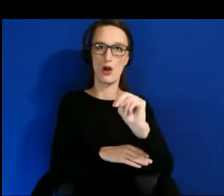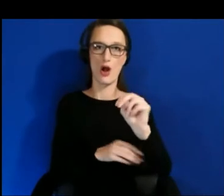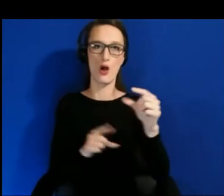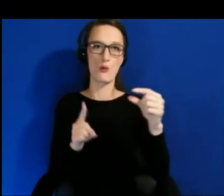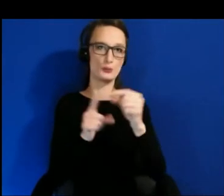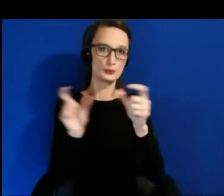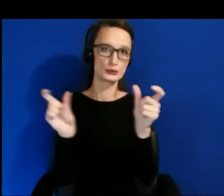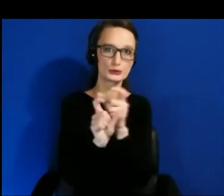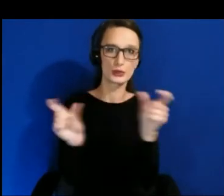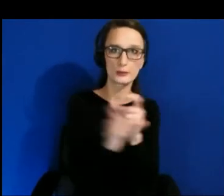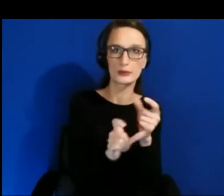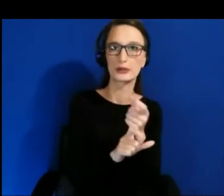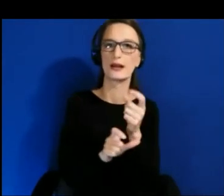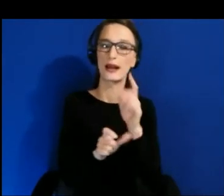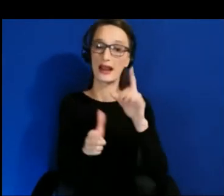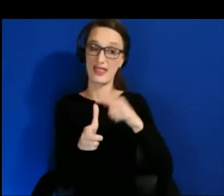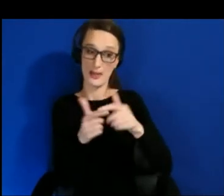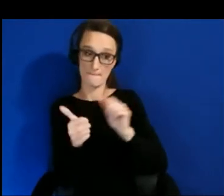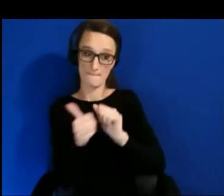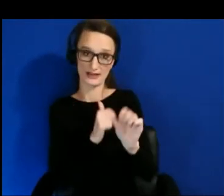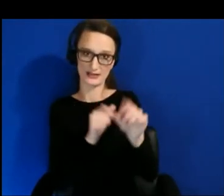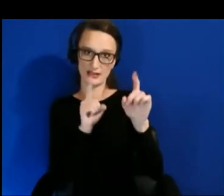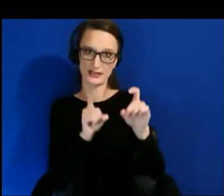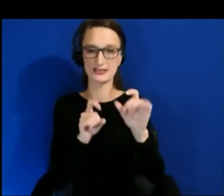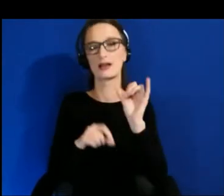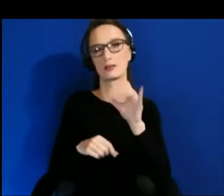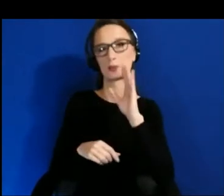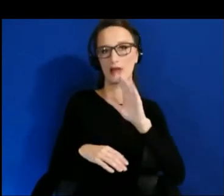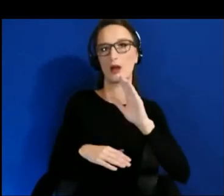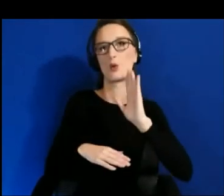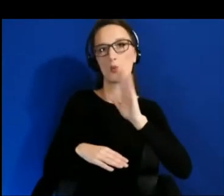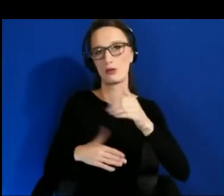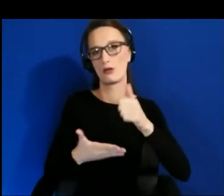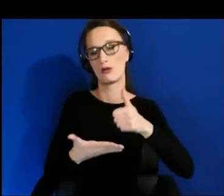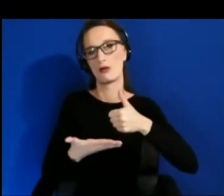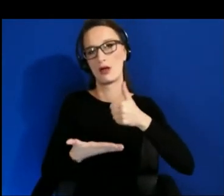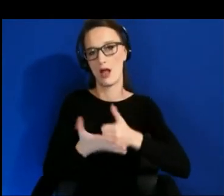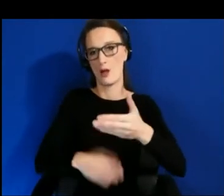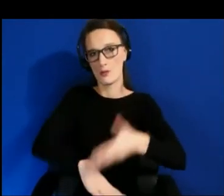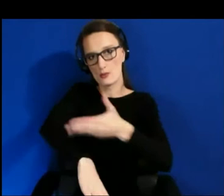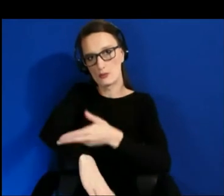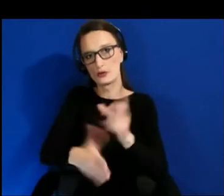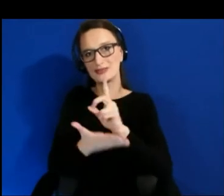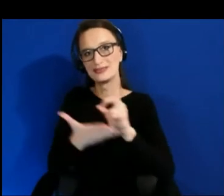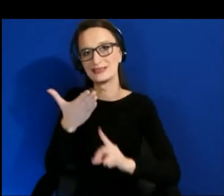Then you will be designing things more accessible out of the gate and probably more universally accessible.